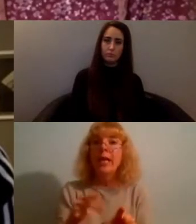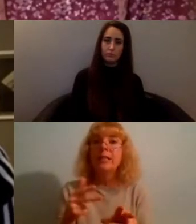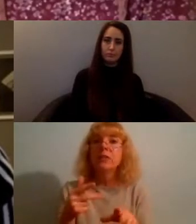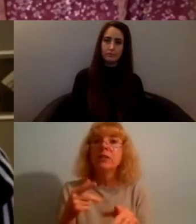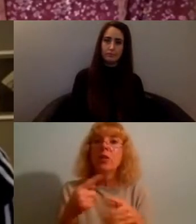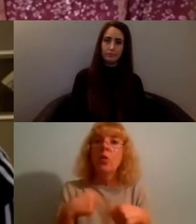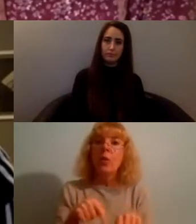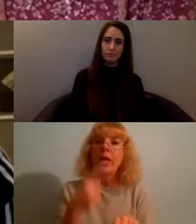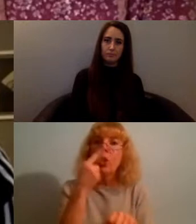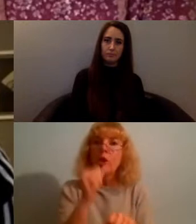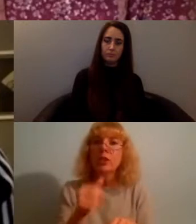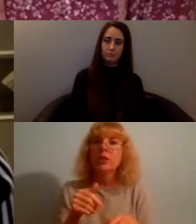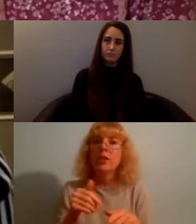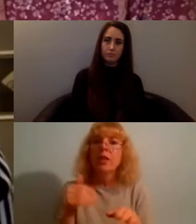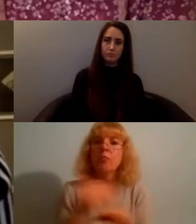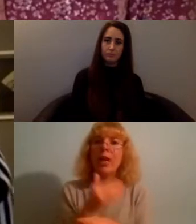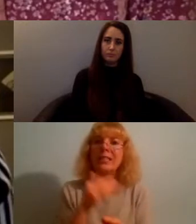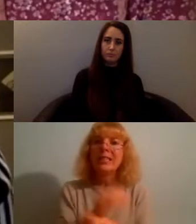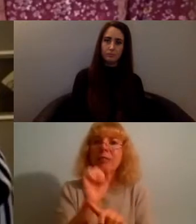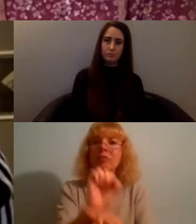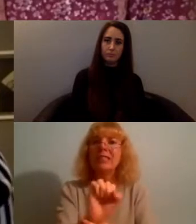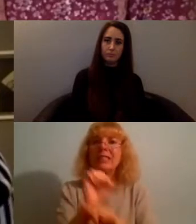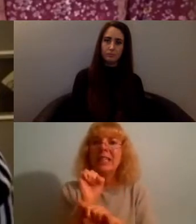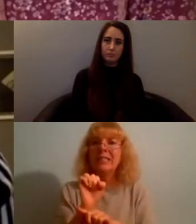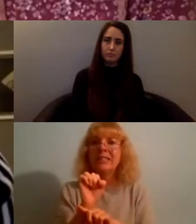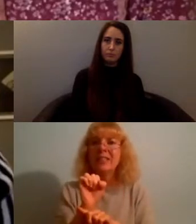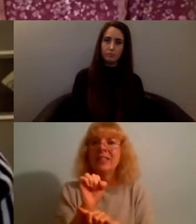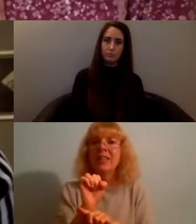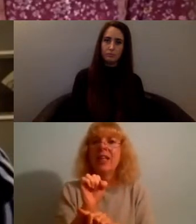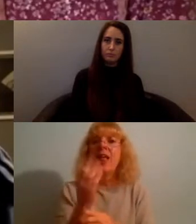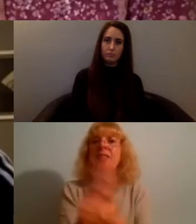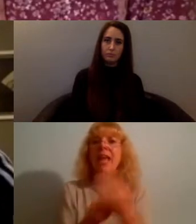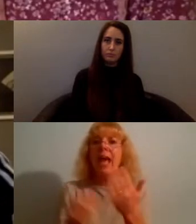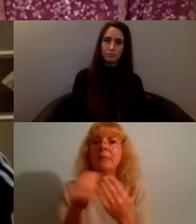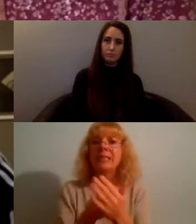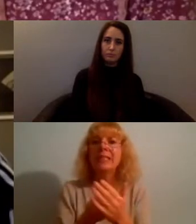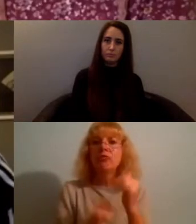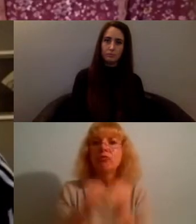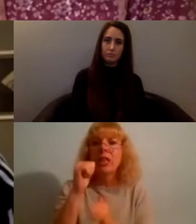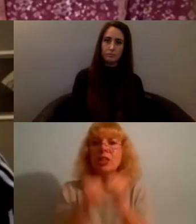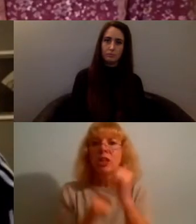the capitalist structure that pushes us to be productive and doesn't seem to value rest